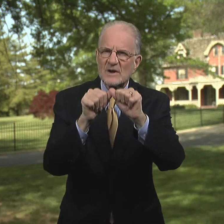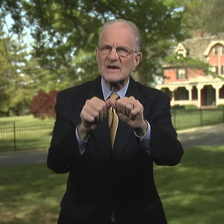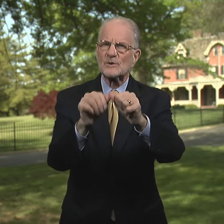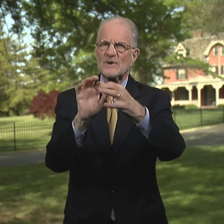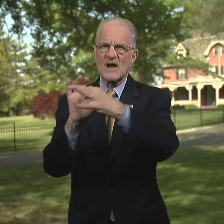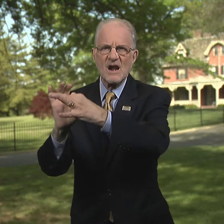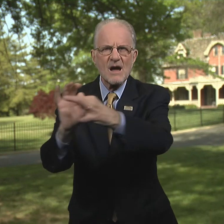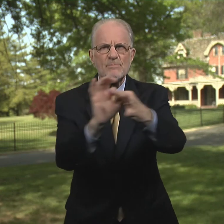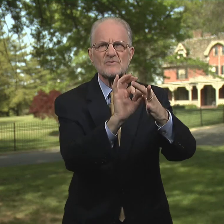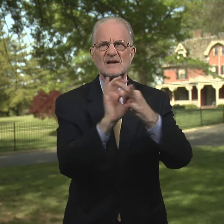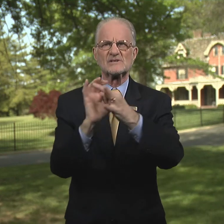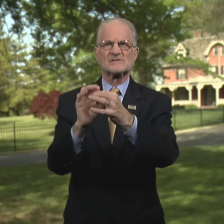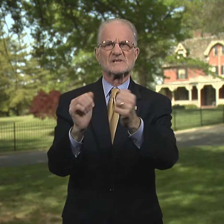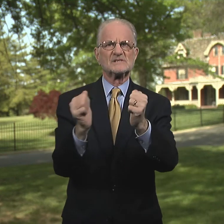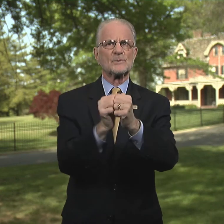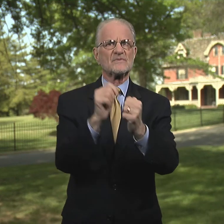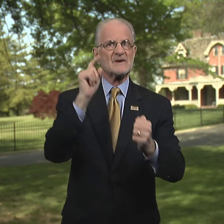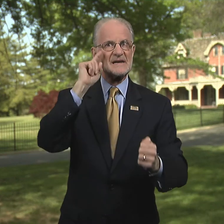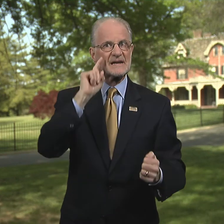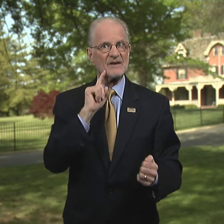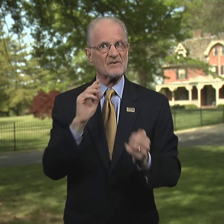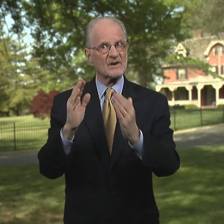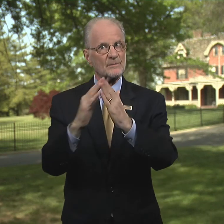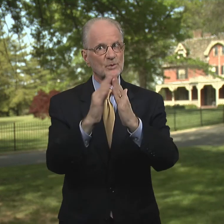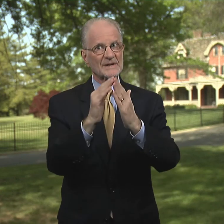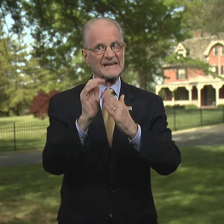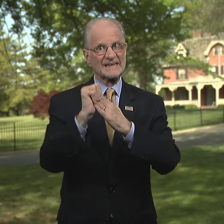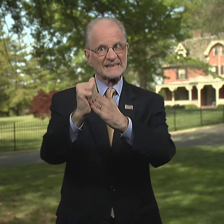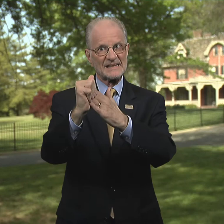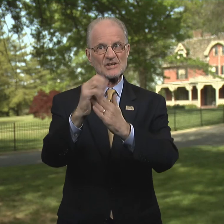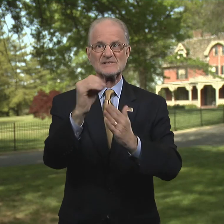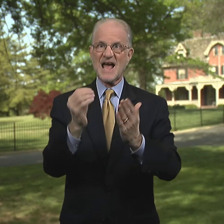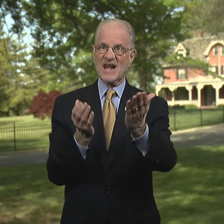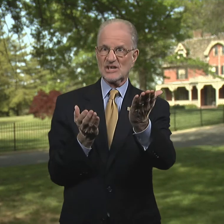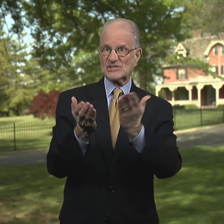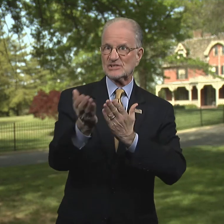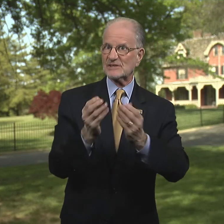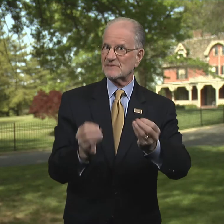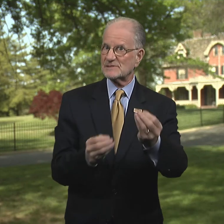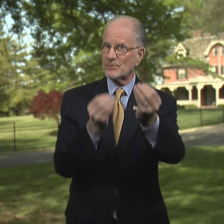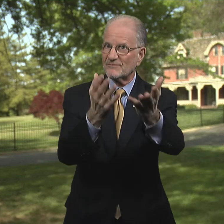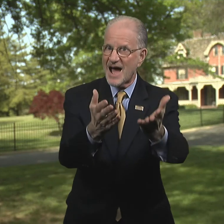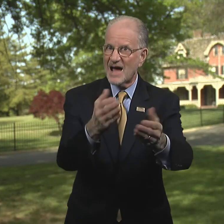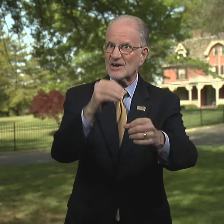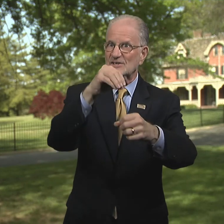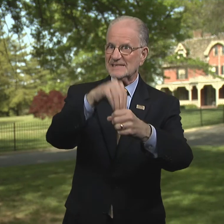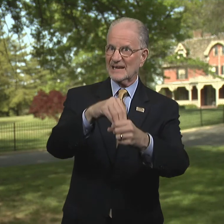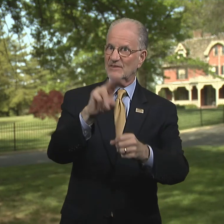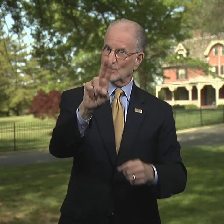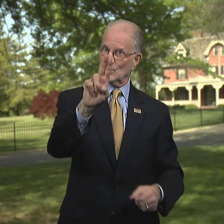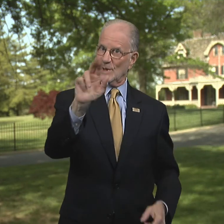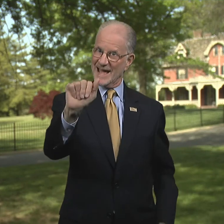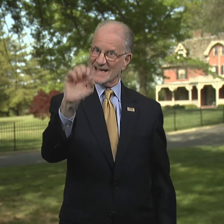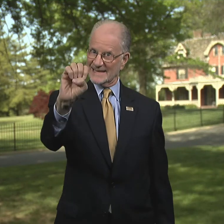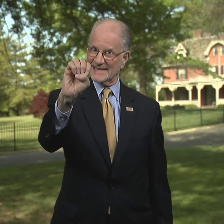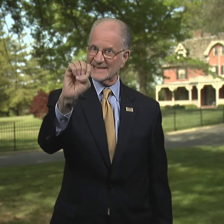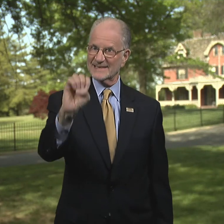I look forward to continued collaborations with deaf community leaders and service providers in the UAE.